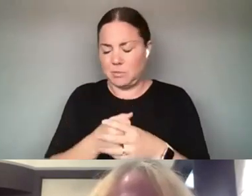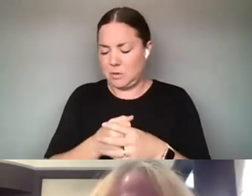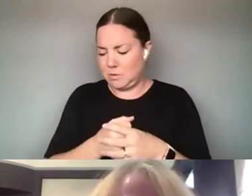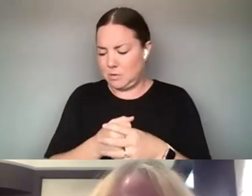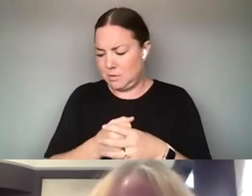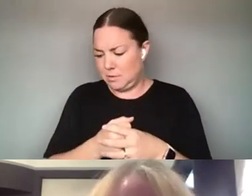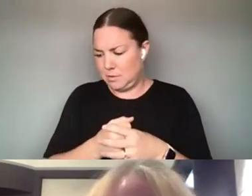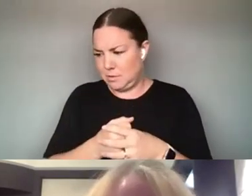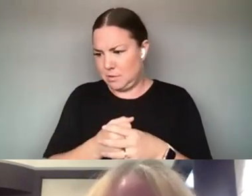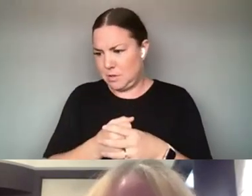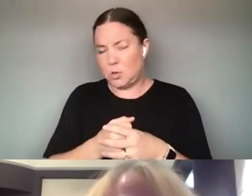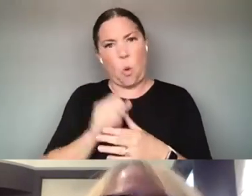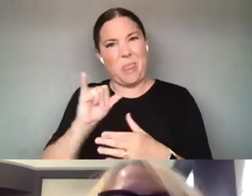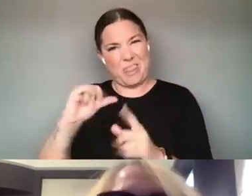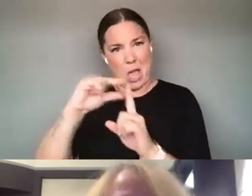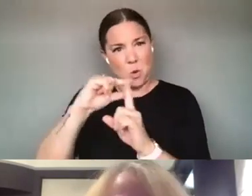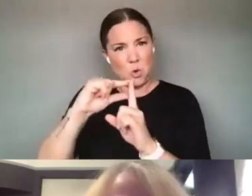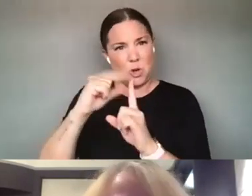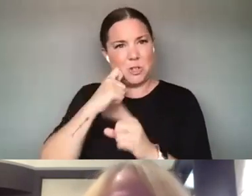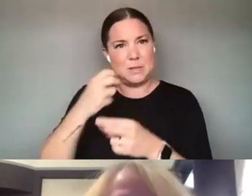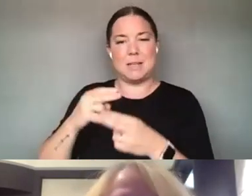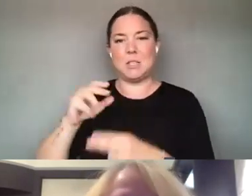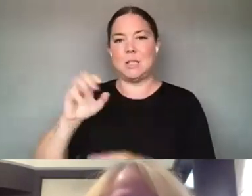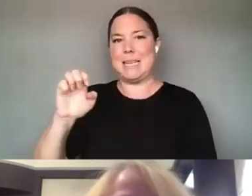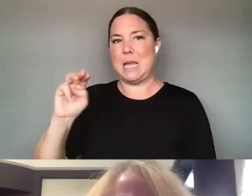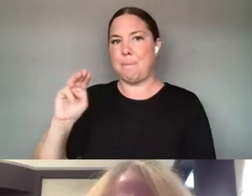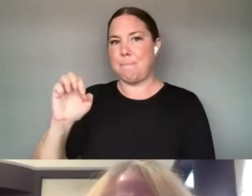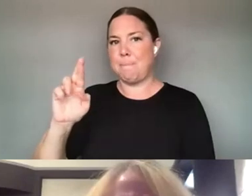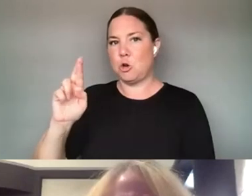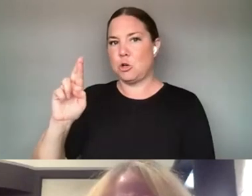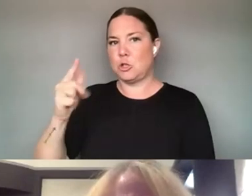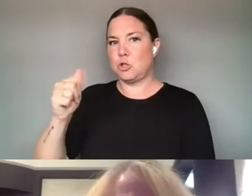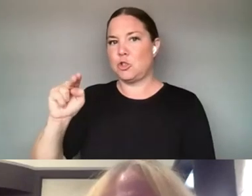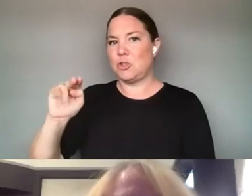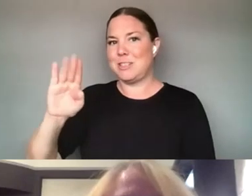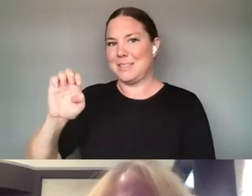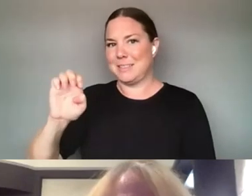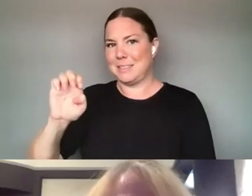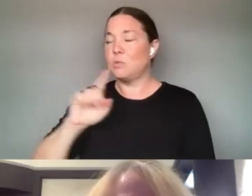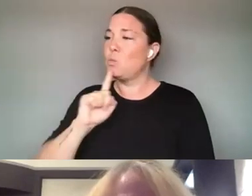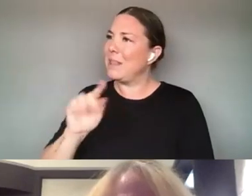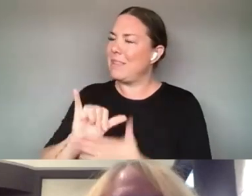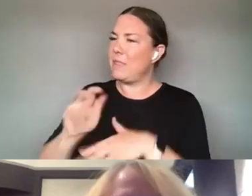EMERGENCE AND THAT IS THAT SO MUCH OF THIS WORK HAS TO DO WITH REALLY EMBRACING A CERTAIN KIND